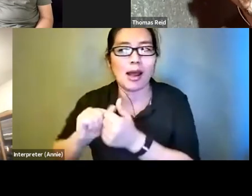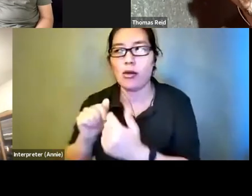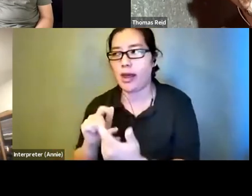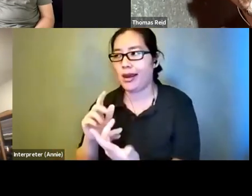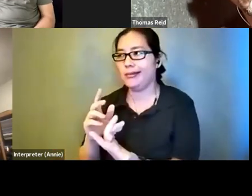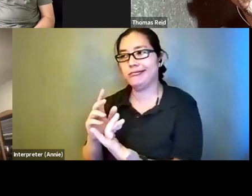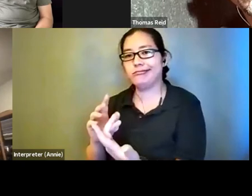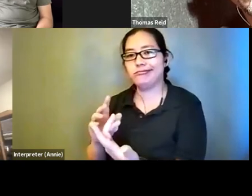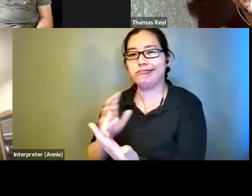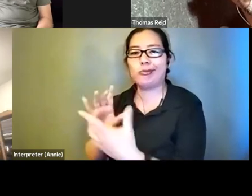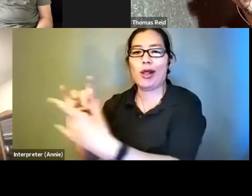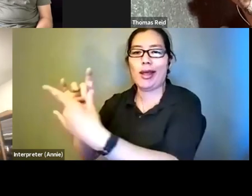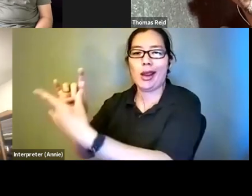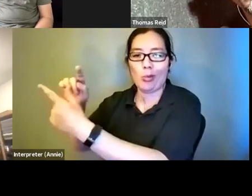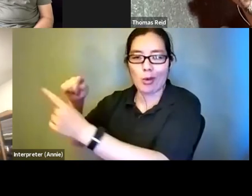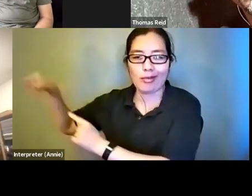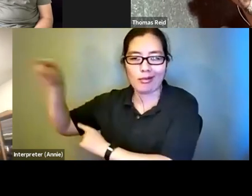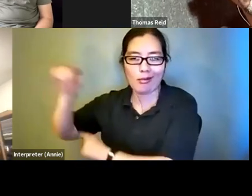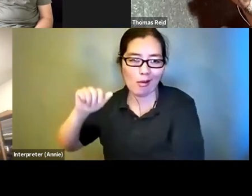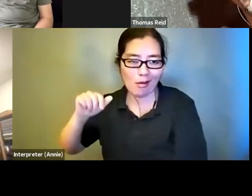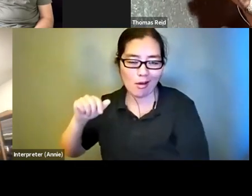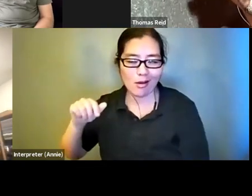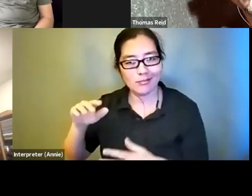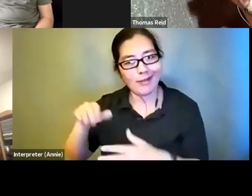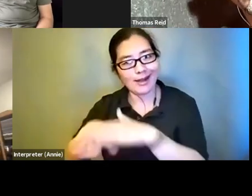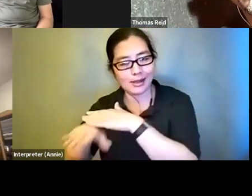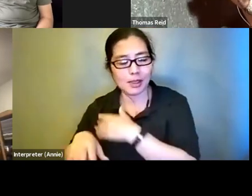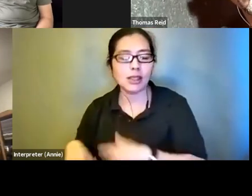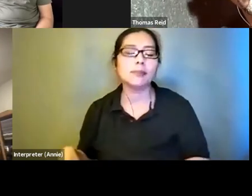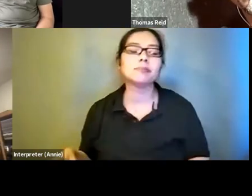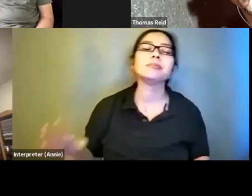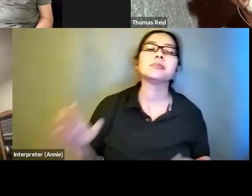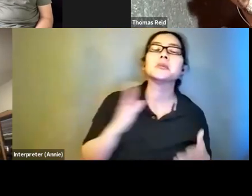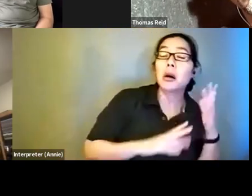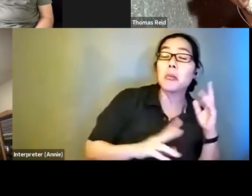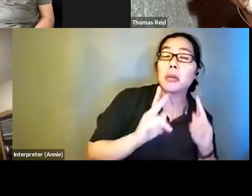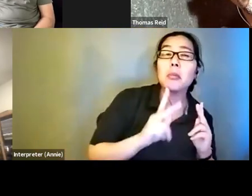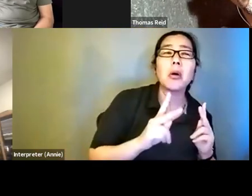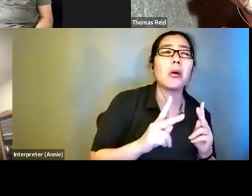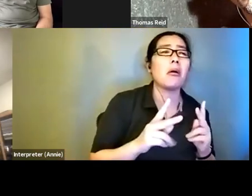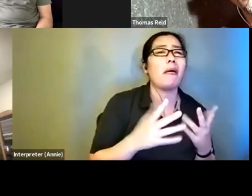this person has been blind a short time or a long time. You can tell by people'